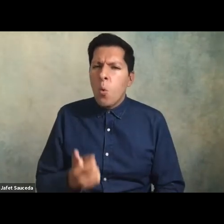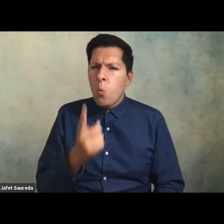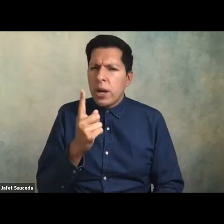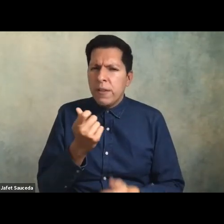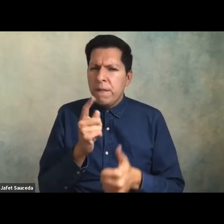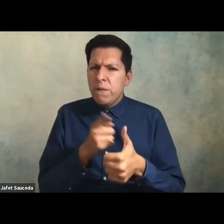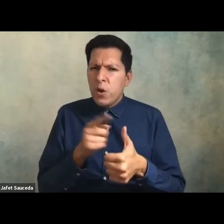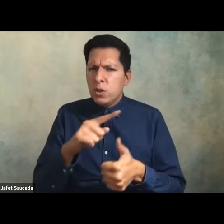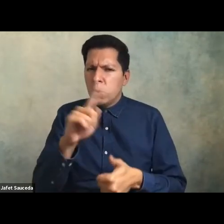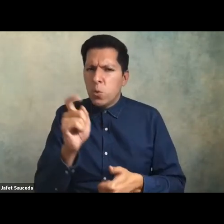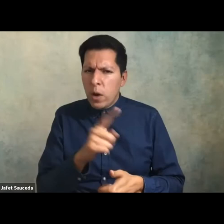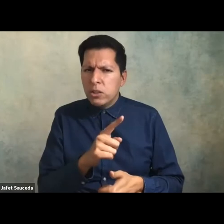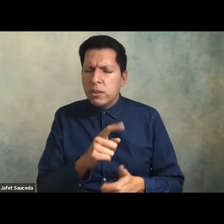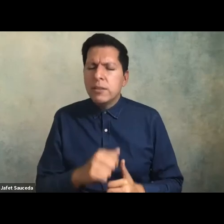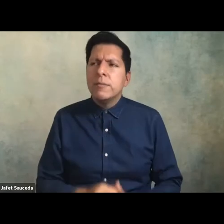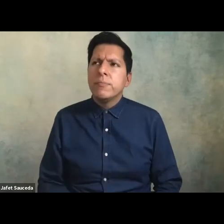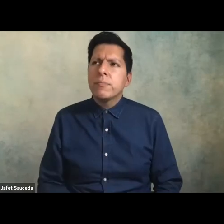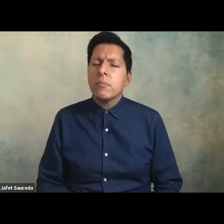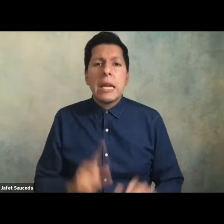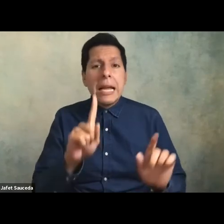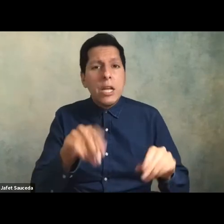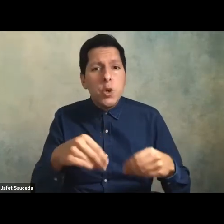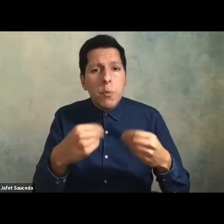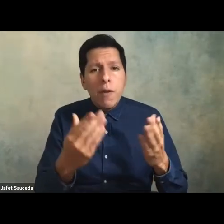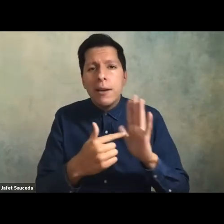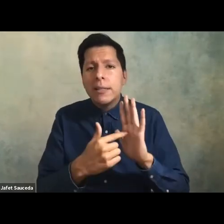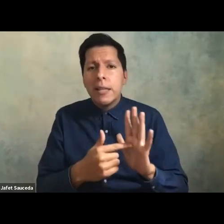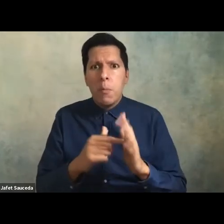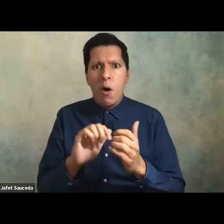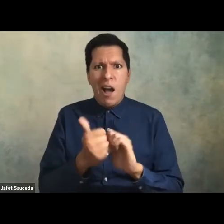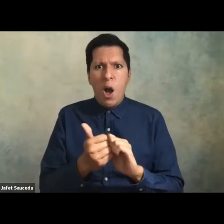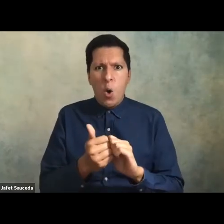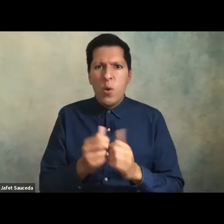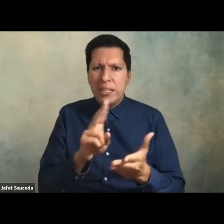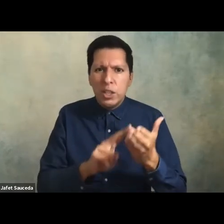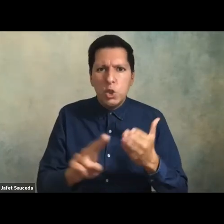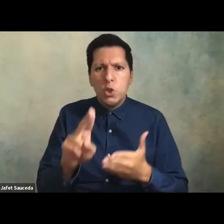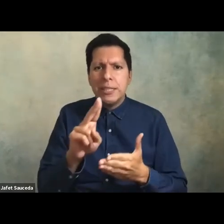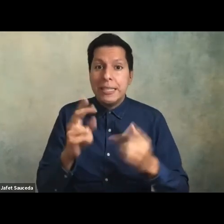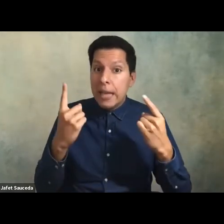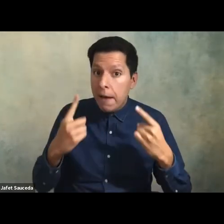was can you provide an example of how institutions effectively use reparations